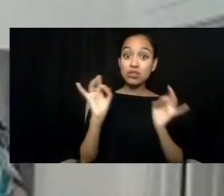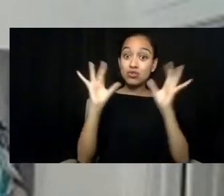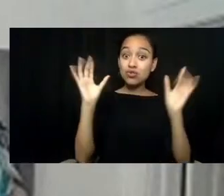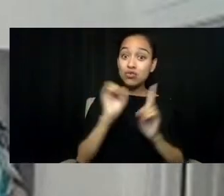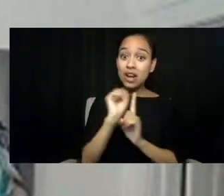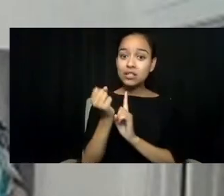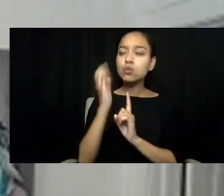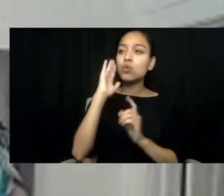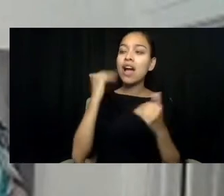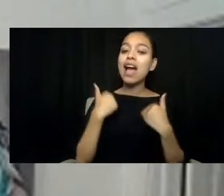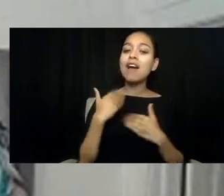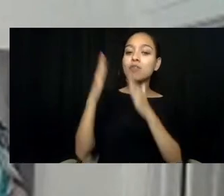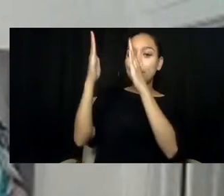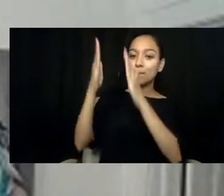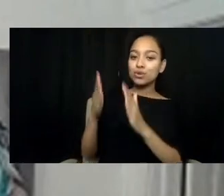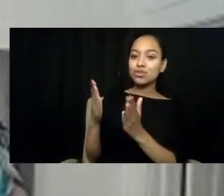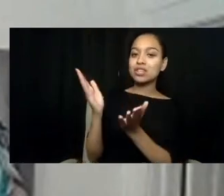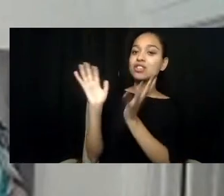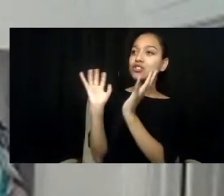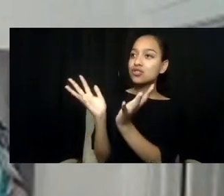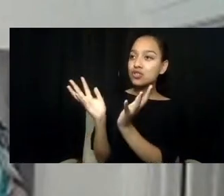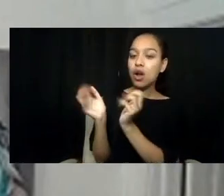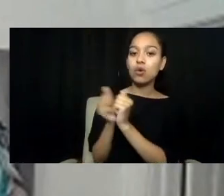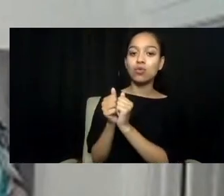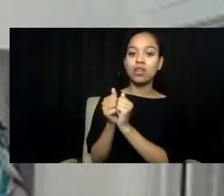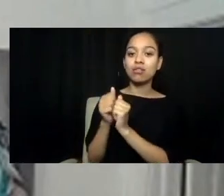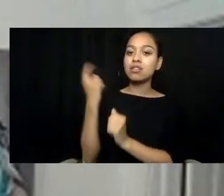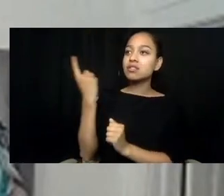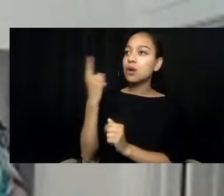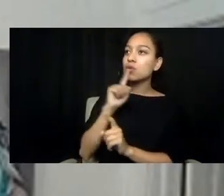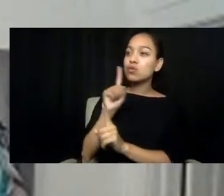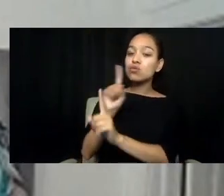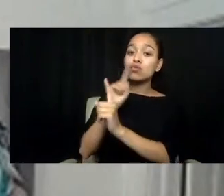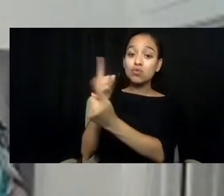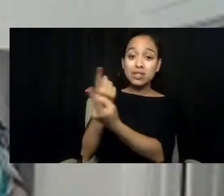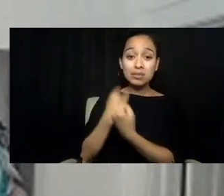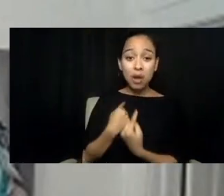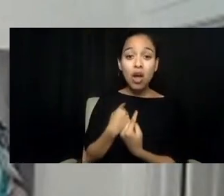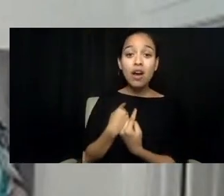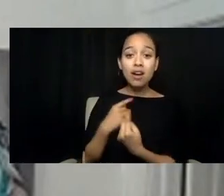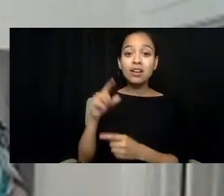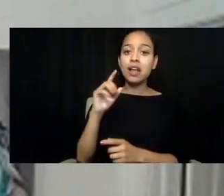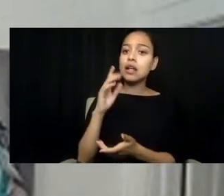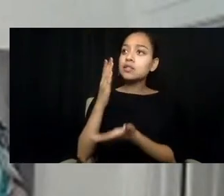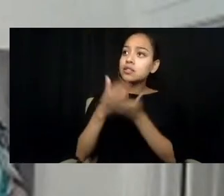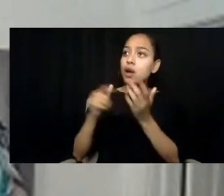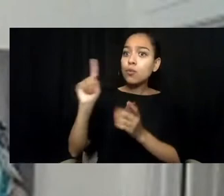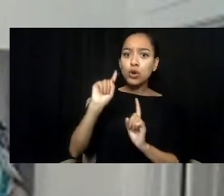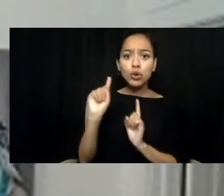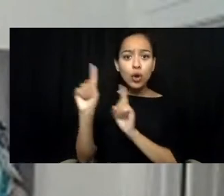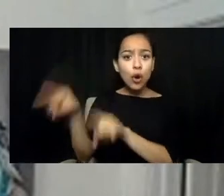someone to respond, and somewhere to go.